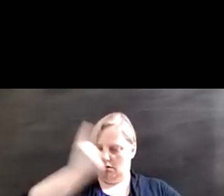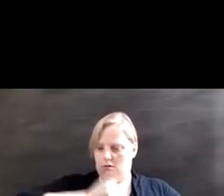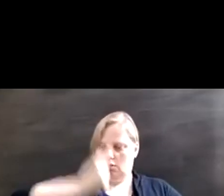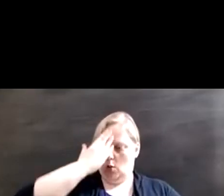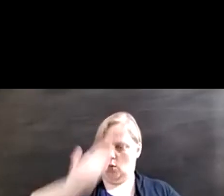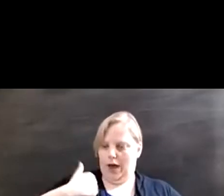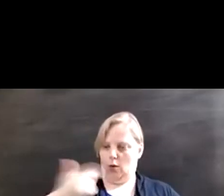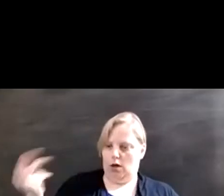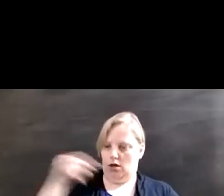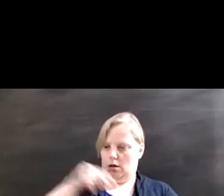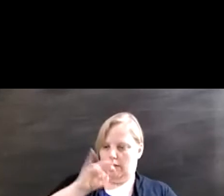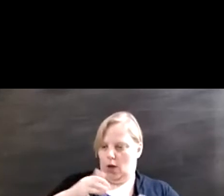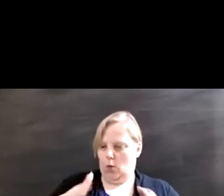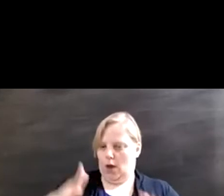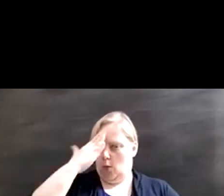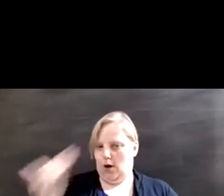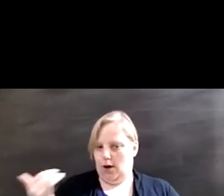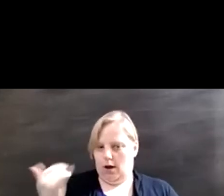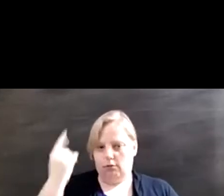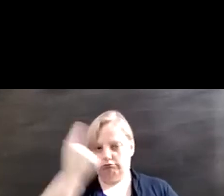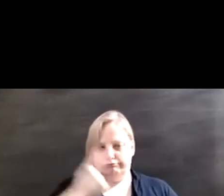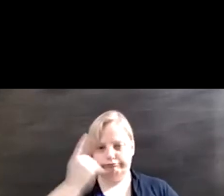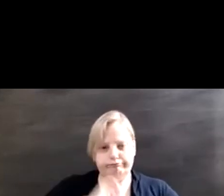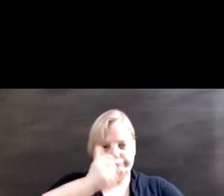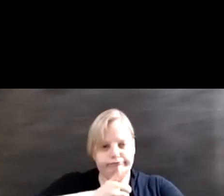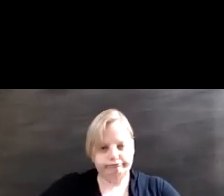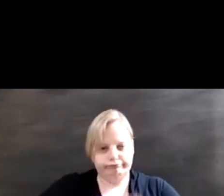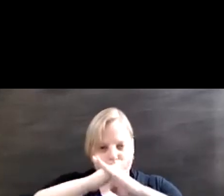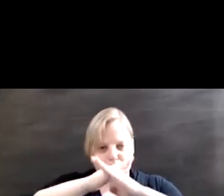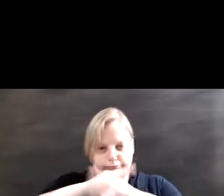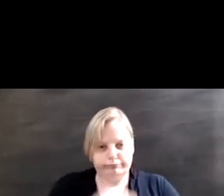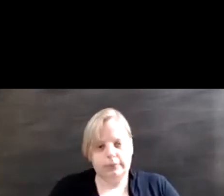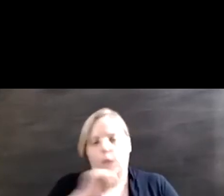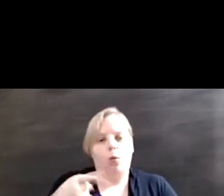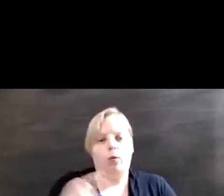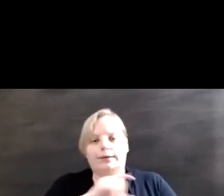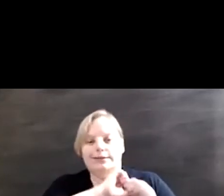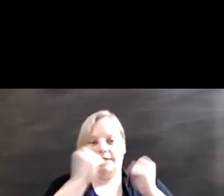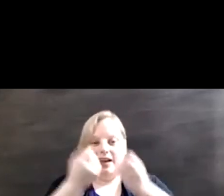this as something that creates a barrier outside of society but individually versus something that